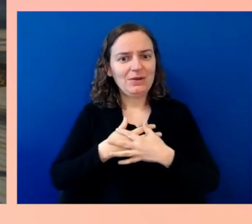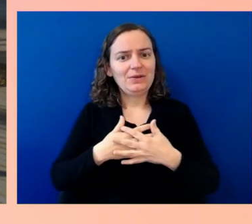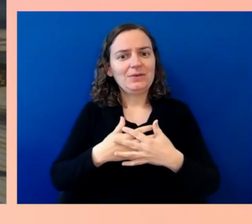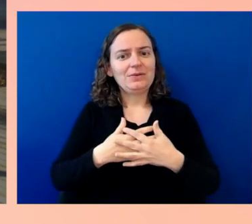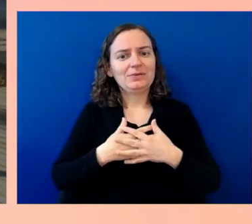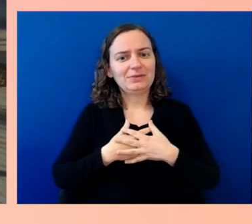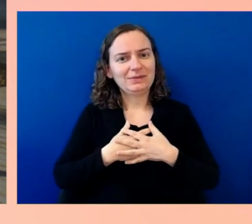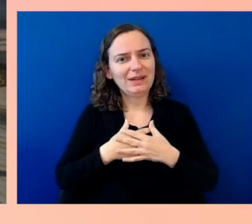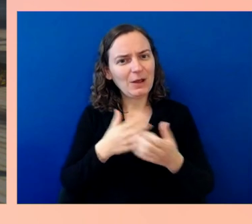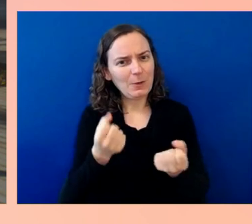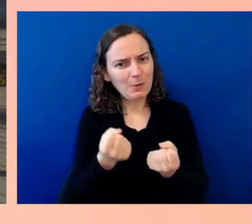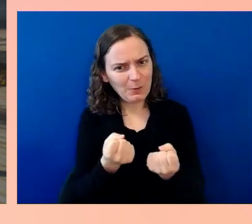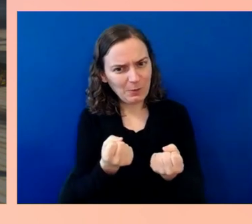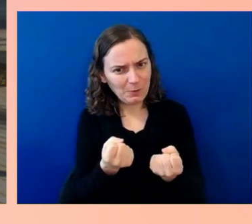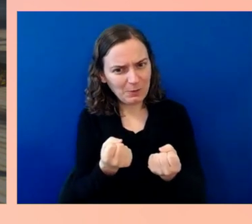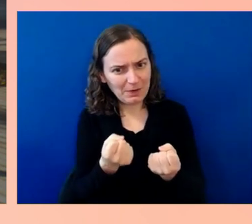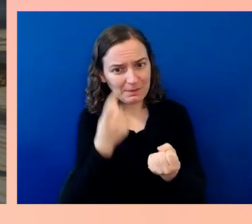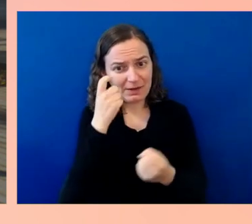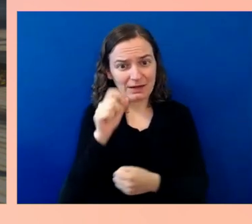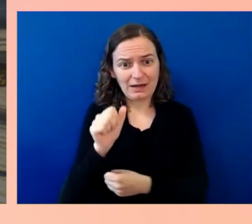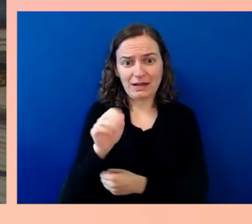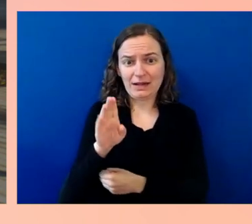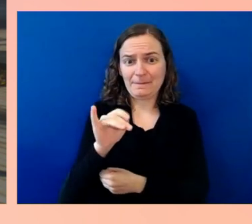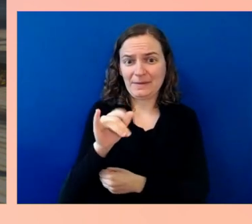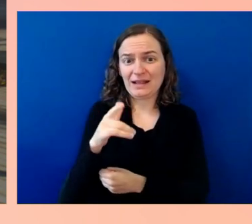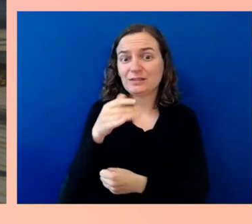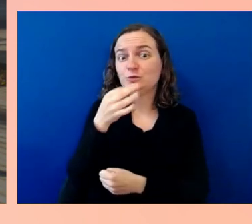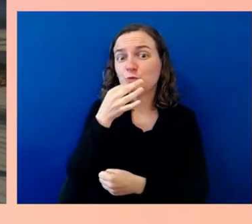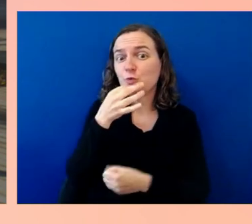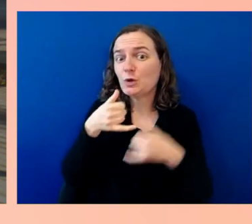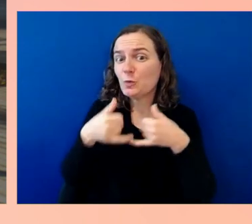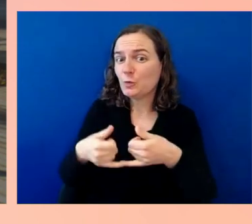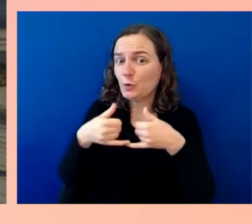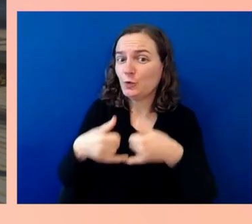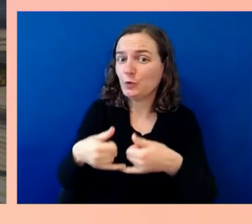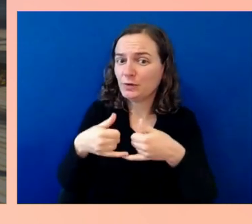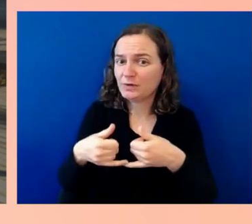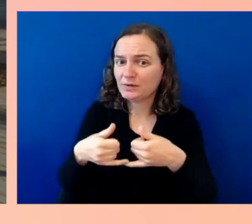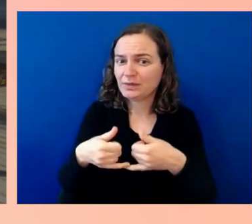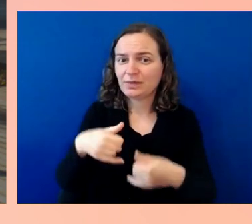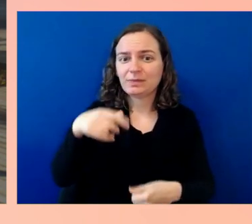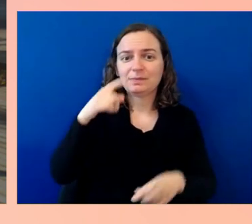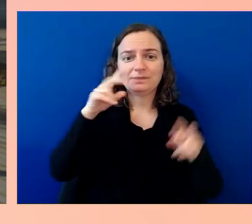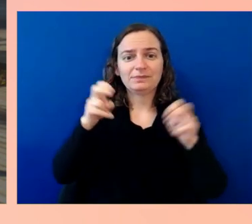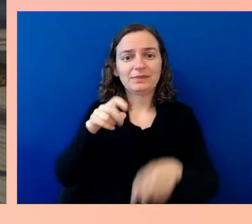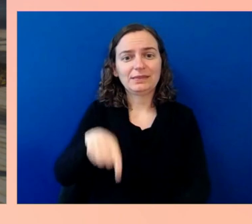This is us internally recognizing teams that are doing great work so that we can learn